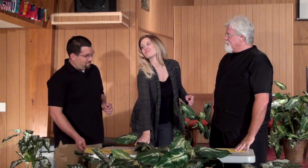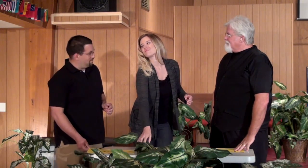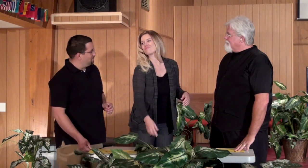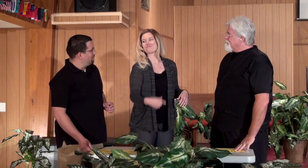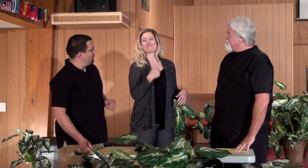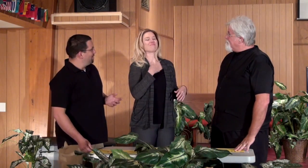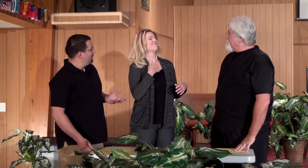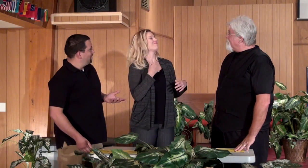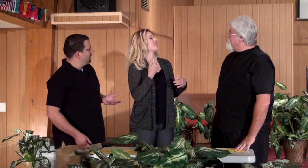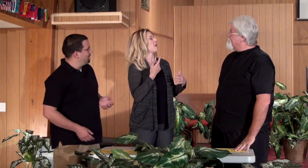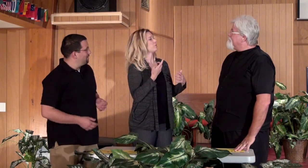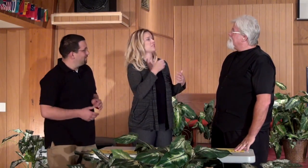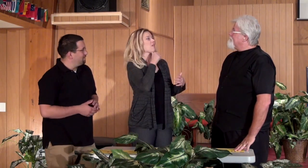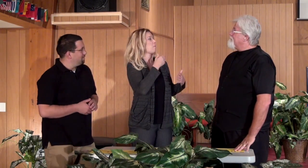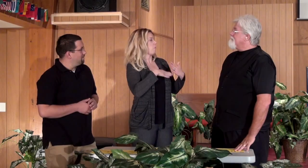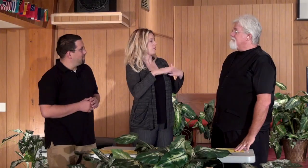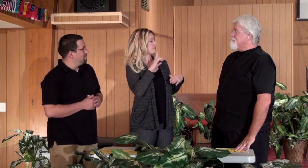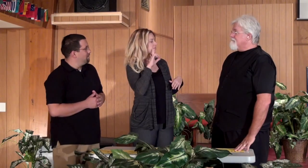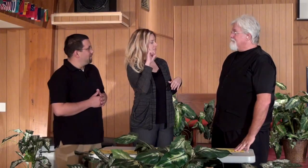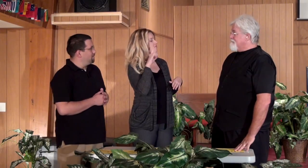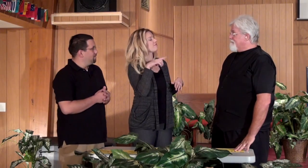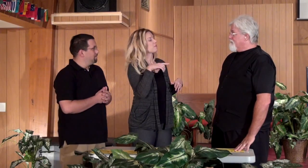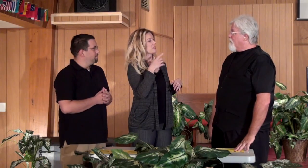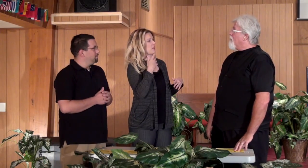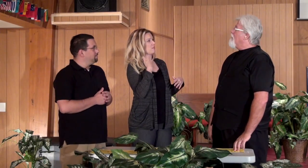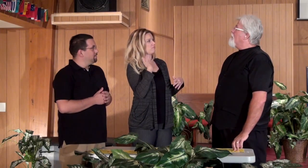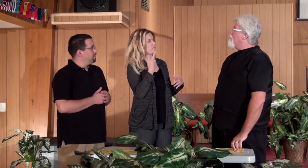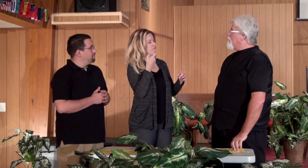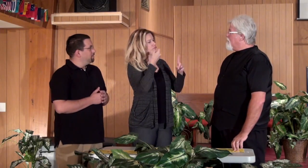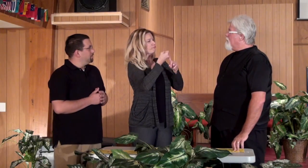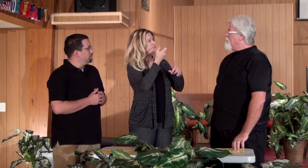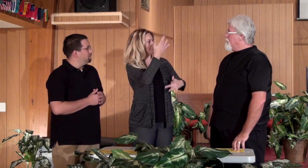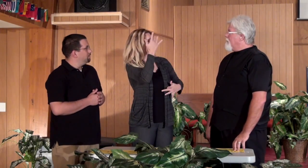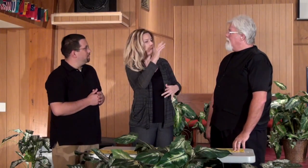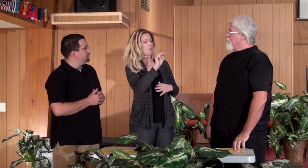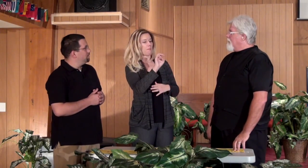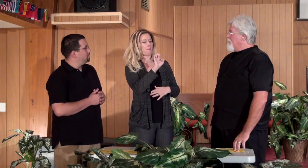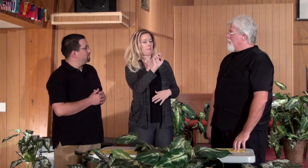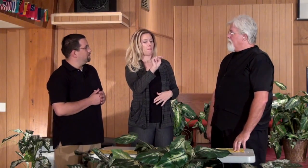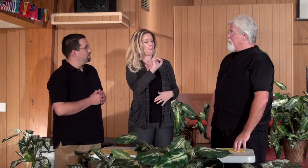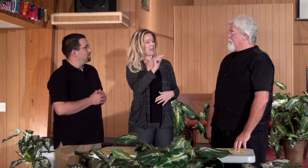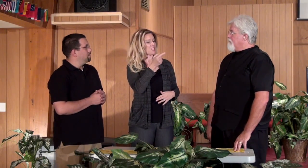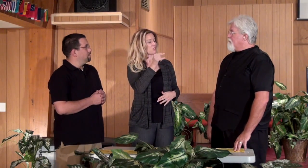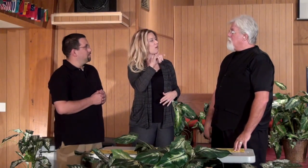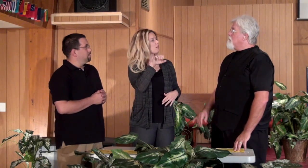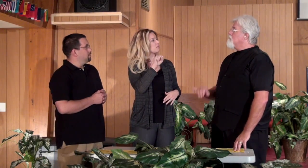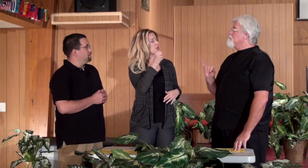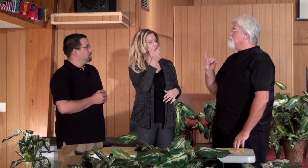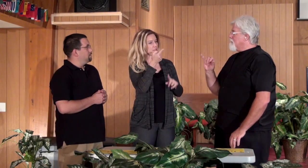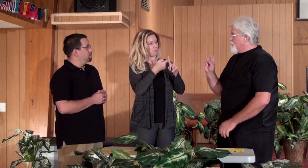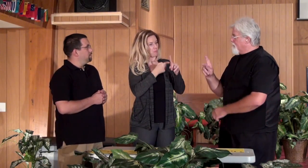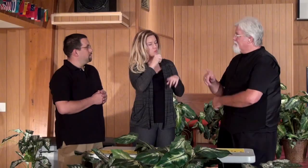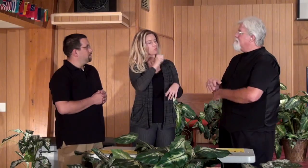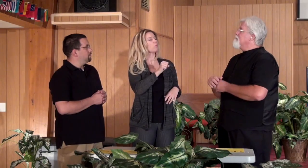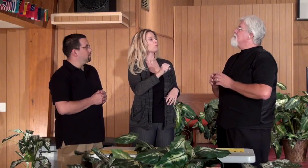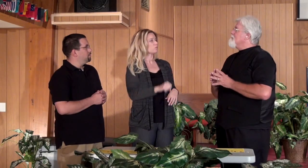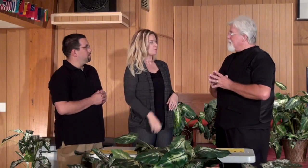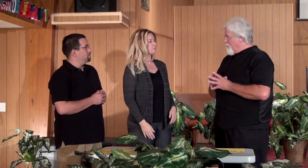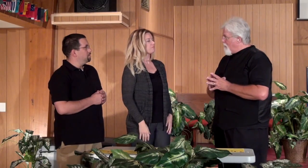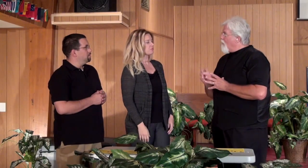Candice: I was not born deaf, but I became sick with meningitis at about 7 months of